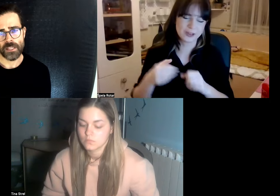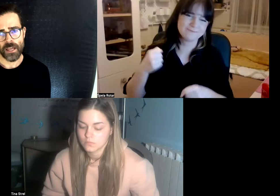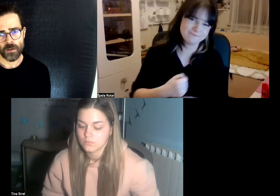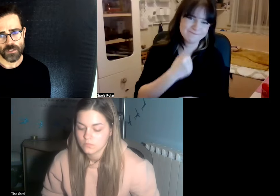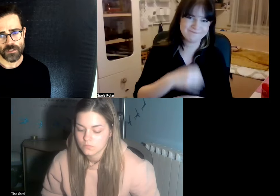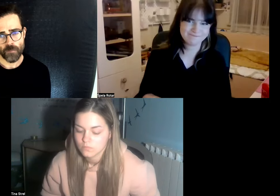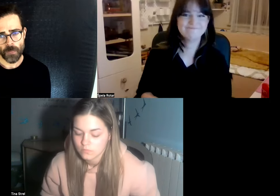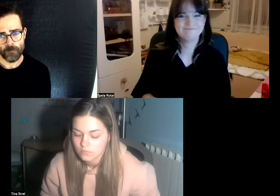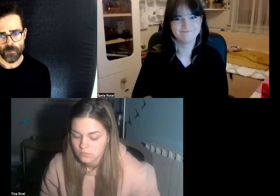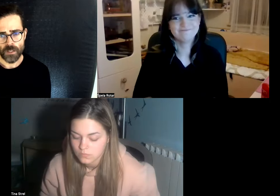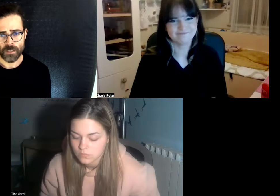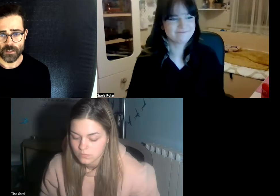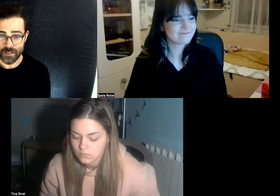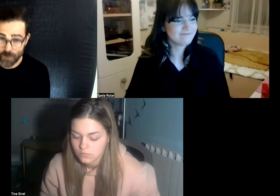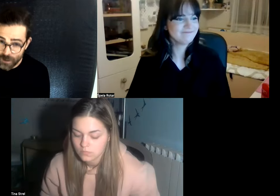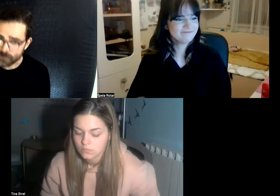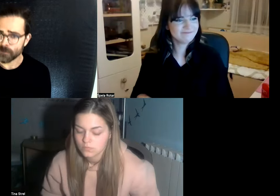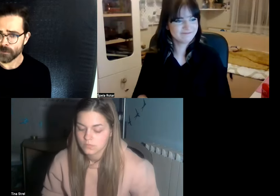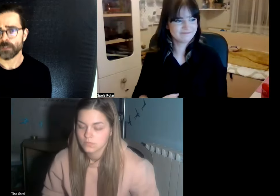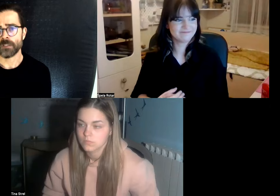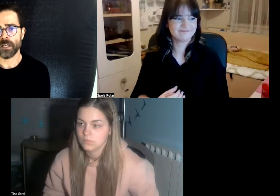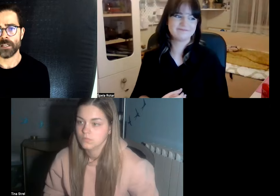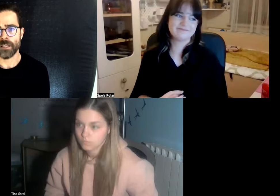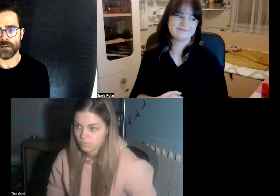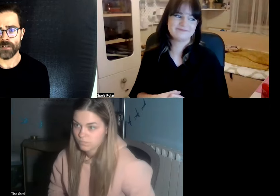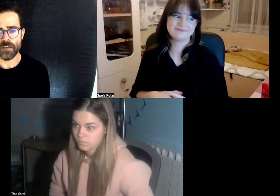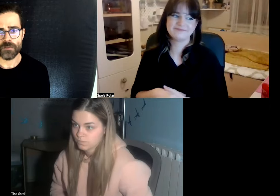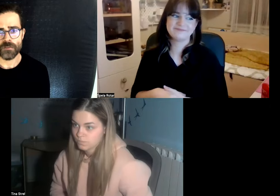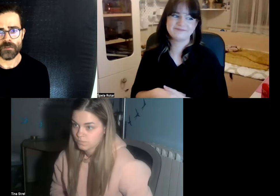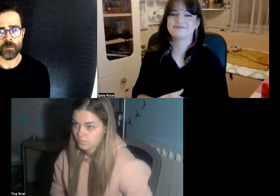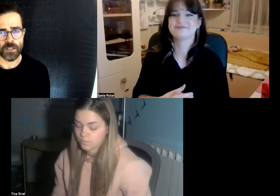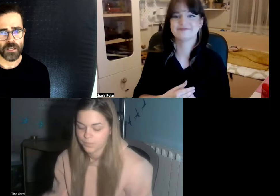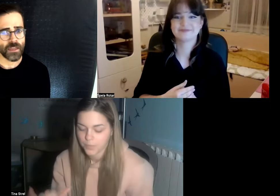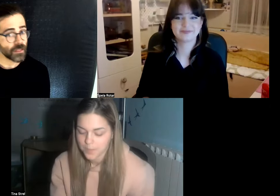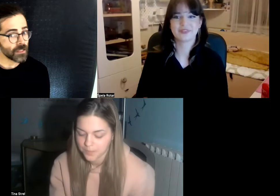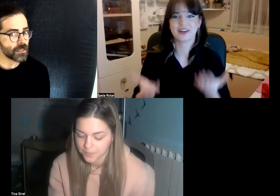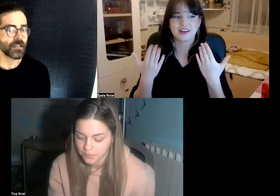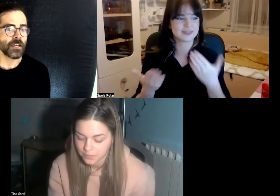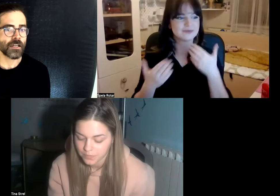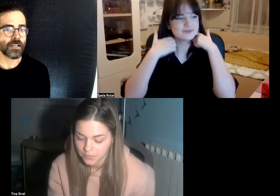that's a struggle in every deaf Community I think